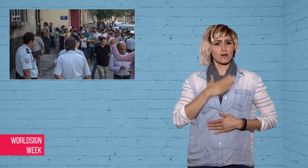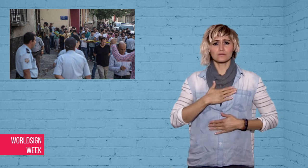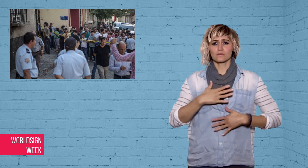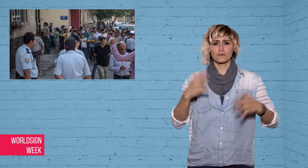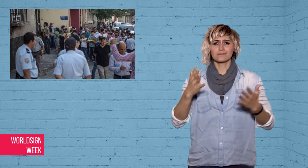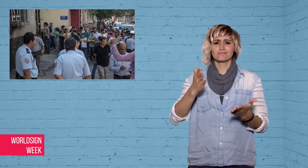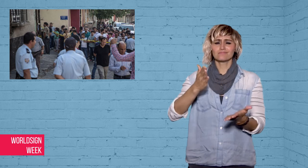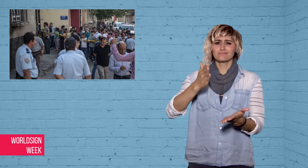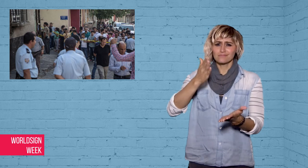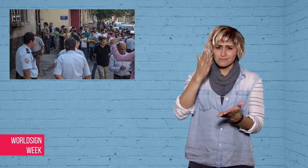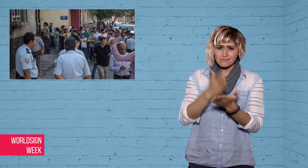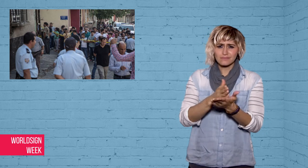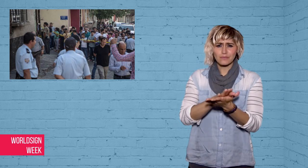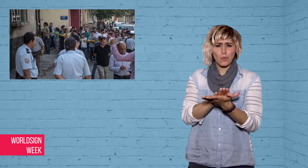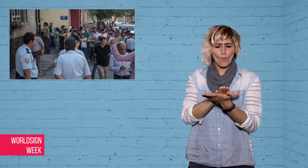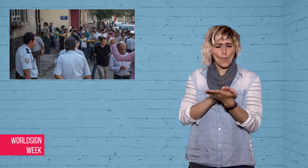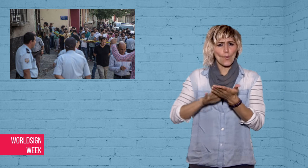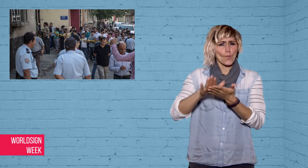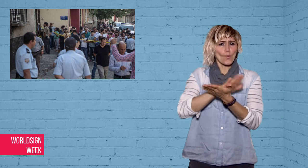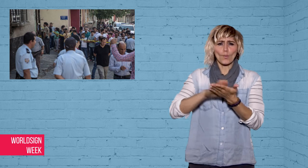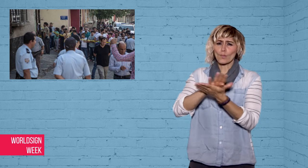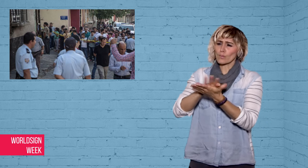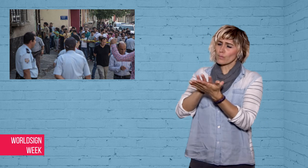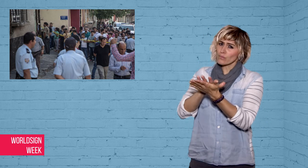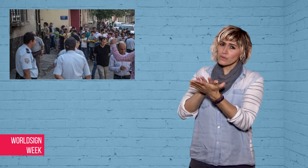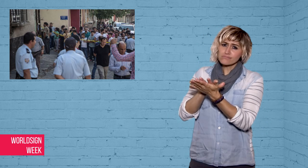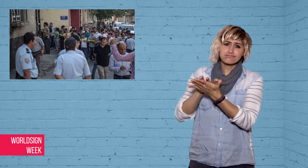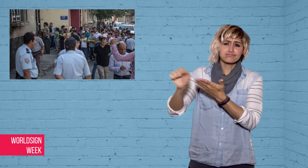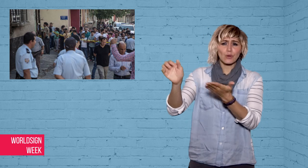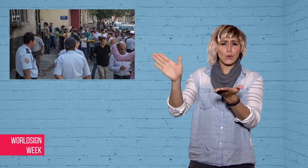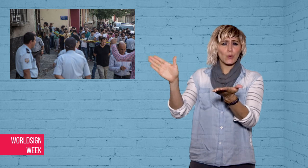military failed coup.